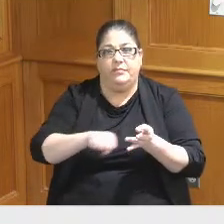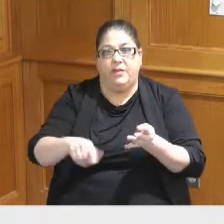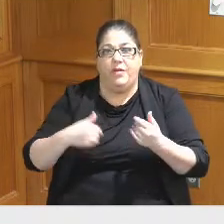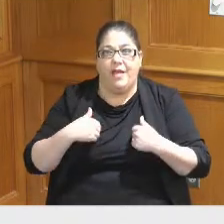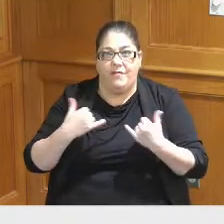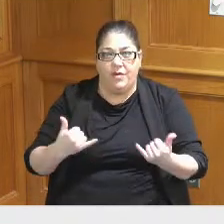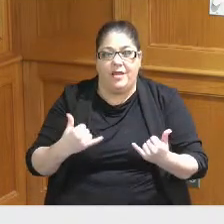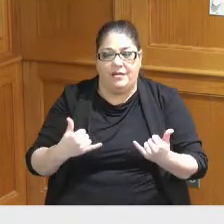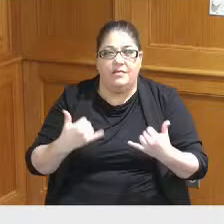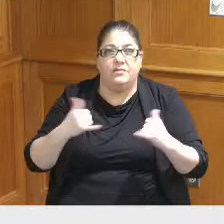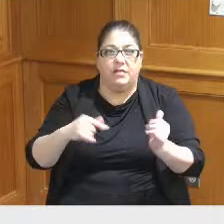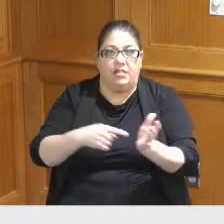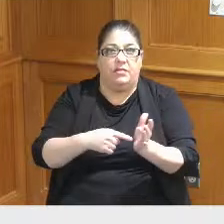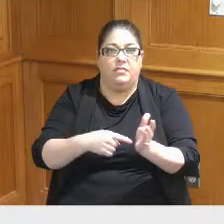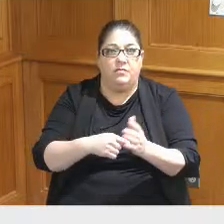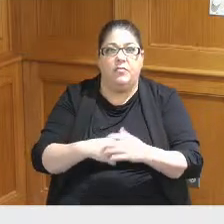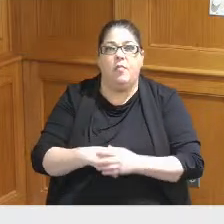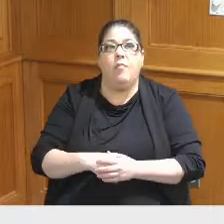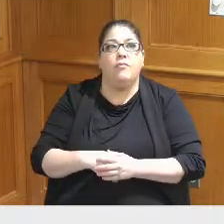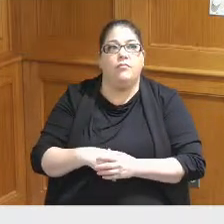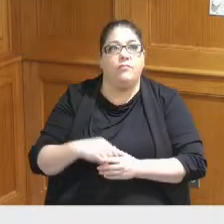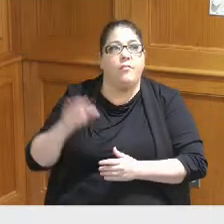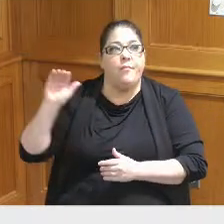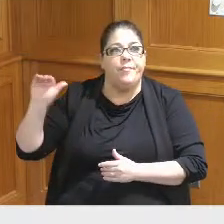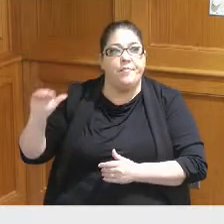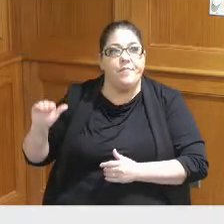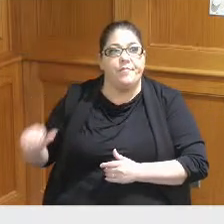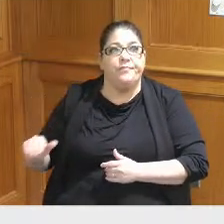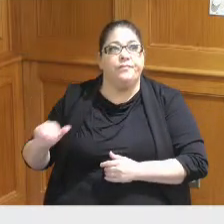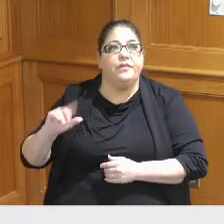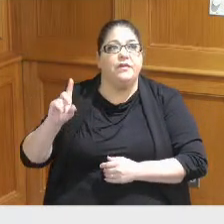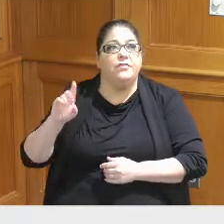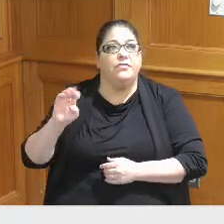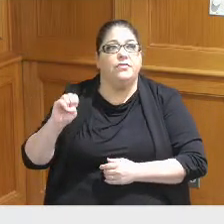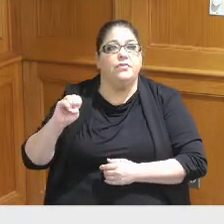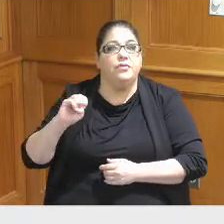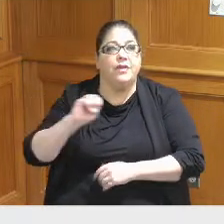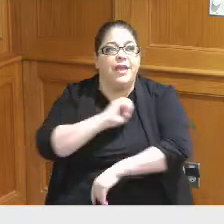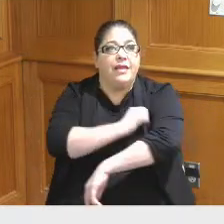you see listed here the Duke Energy Center bonds and Millennium bonds you've also got